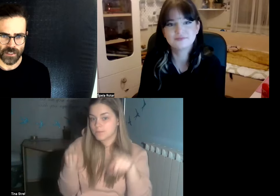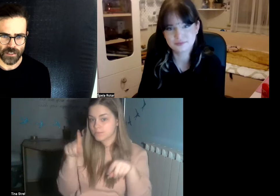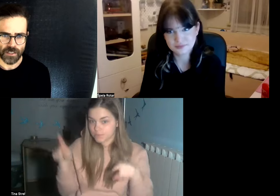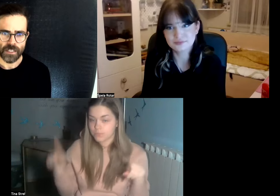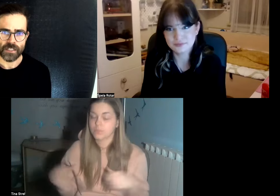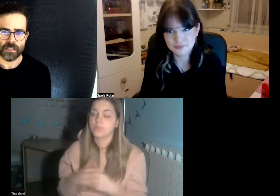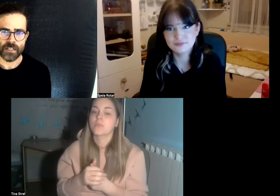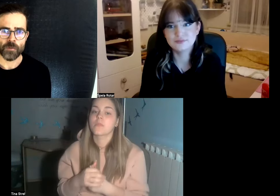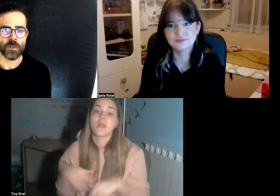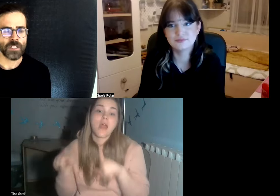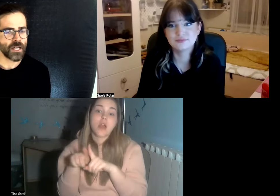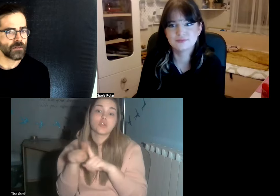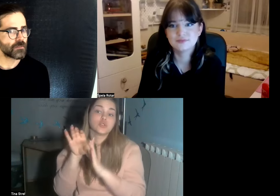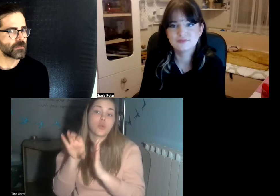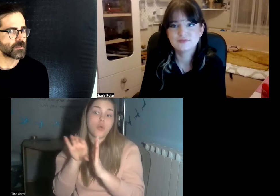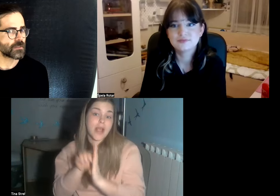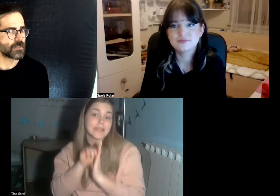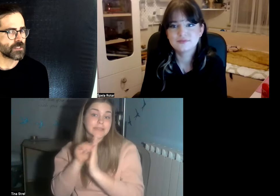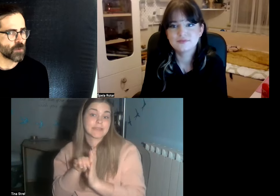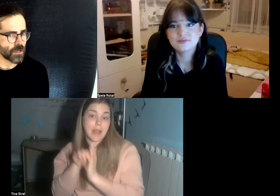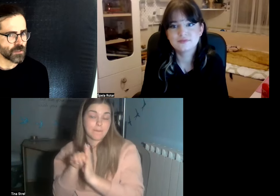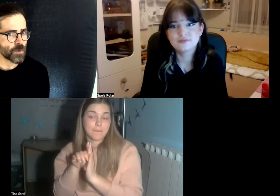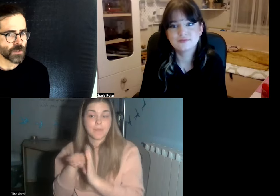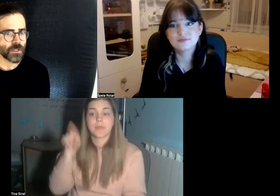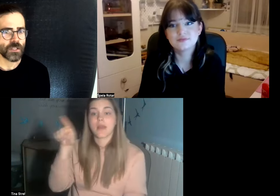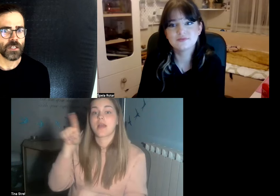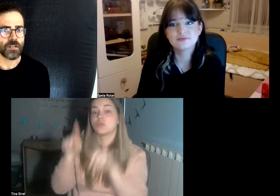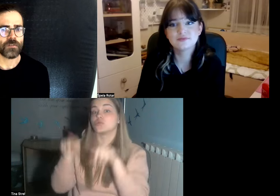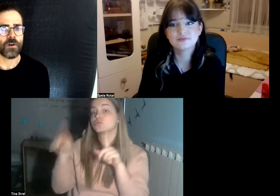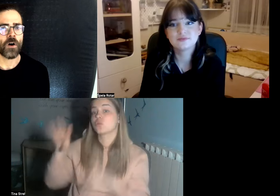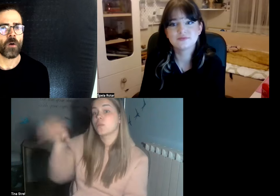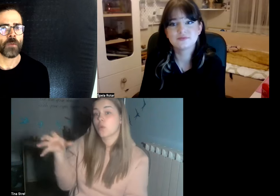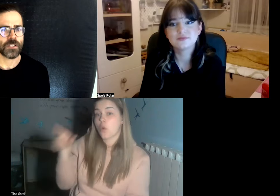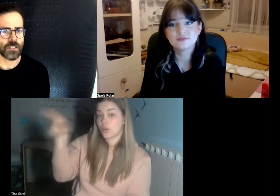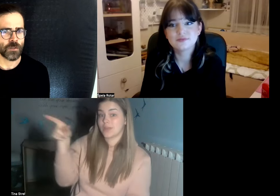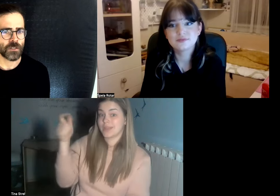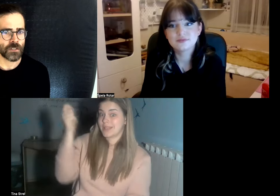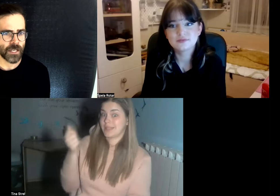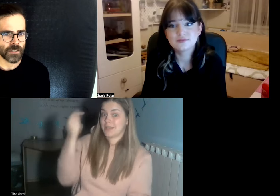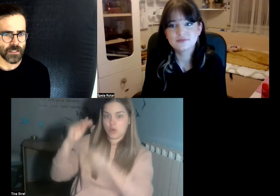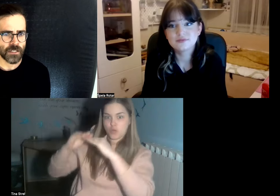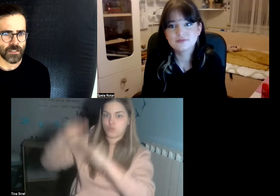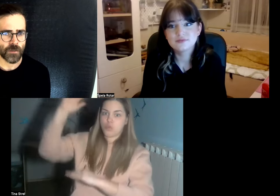some communities have a stronger support from institutional agencies